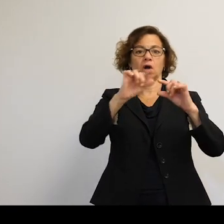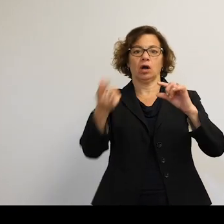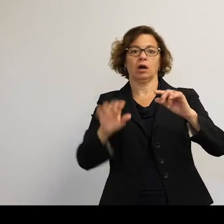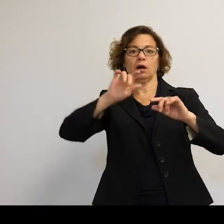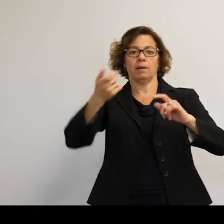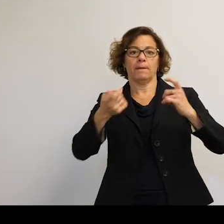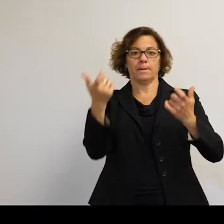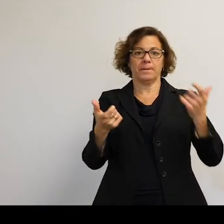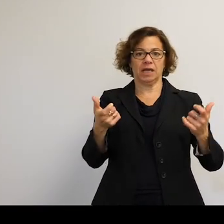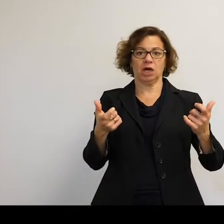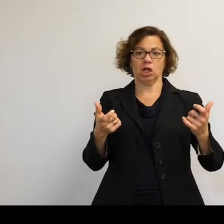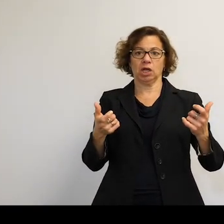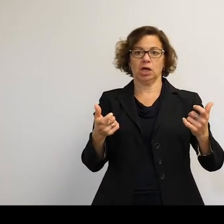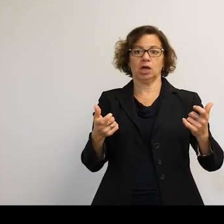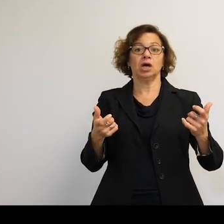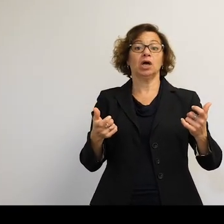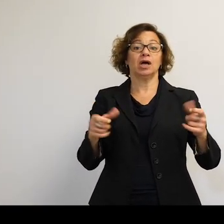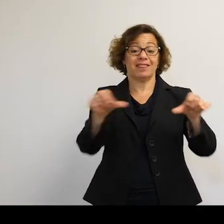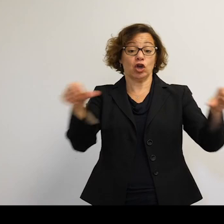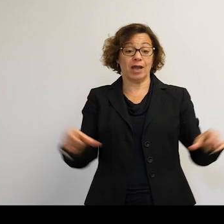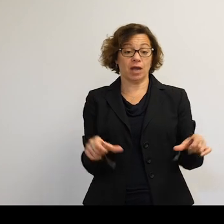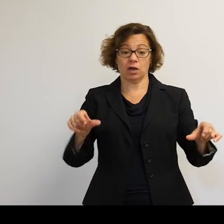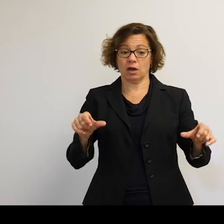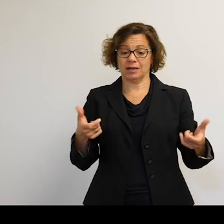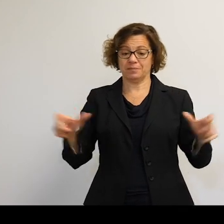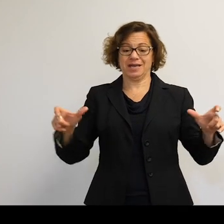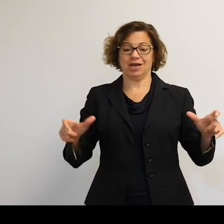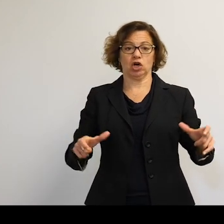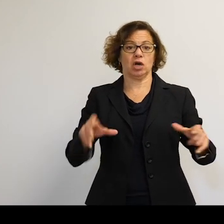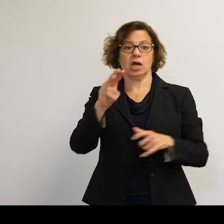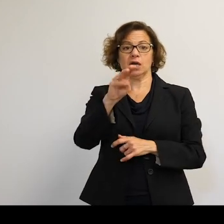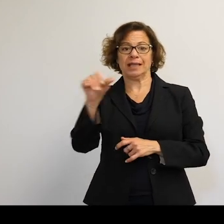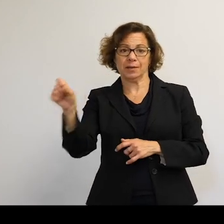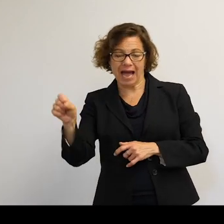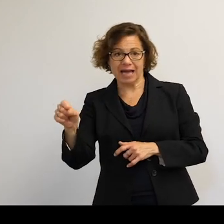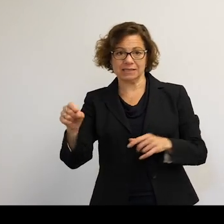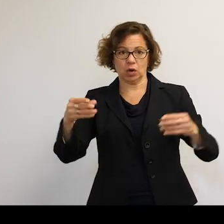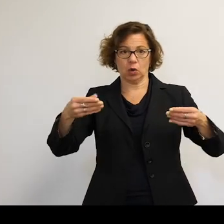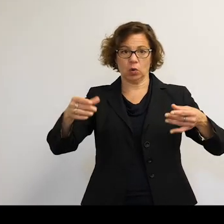because their area is much, much greater than their mass. So they get pushed around by those photons a lot more.